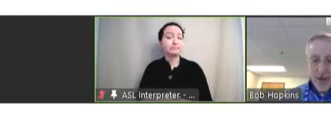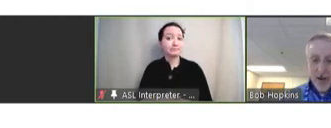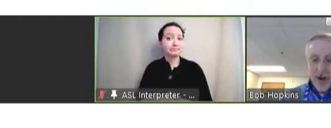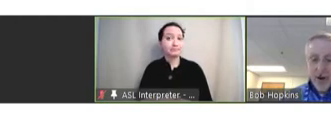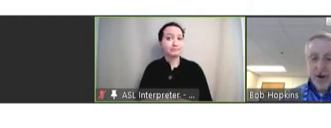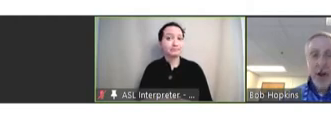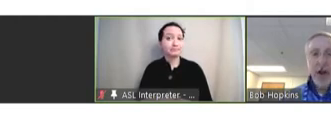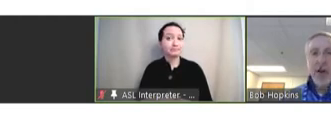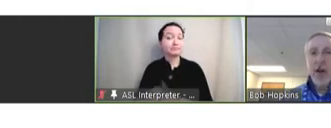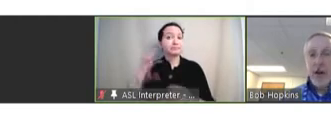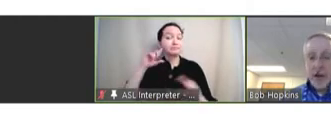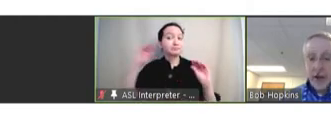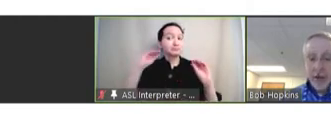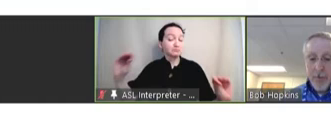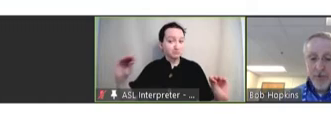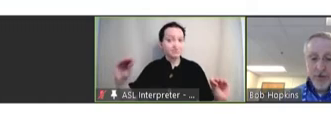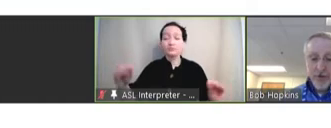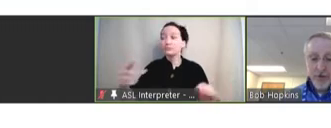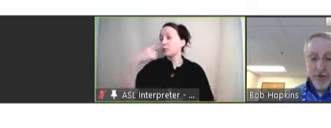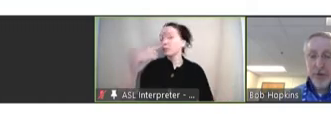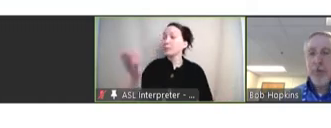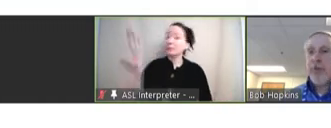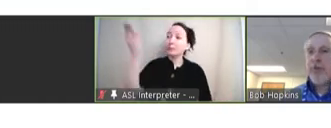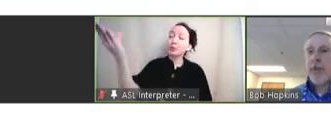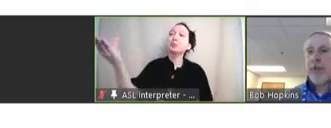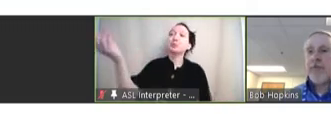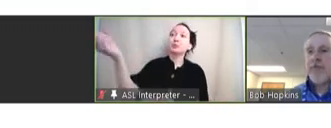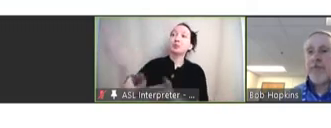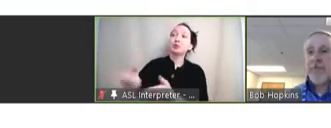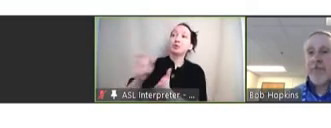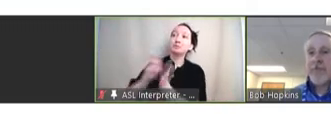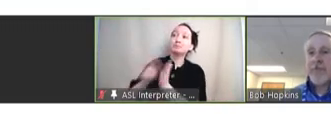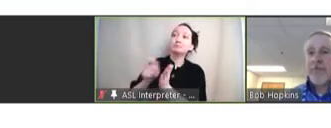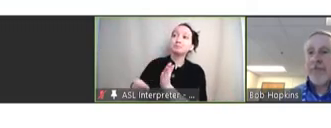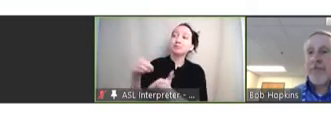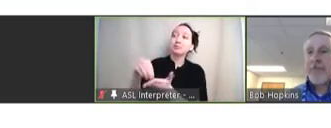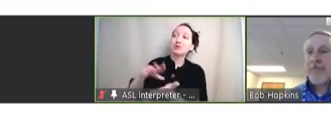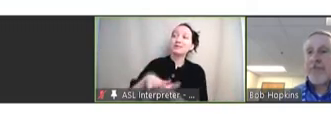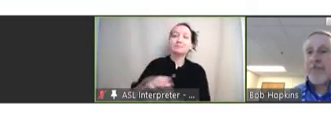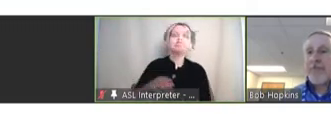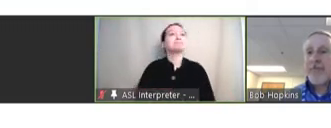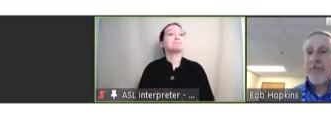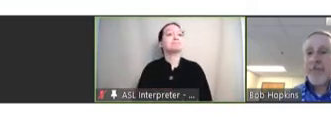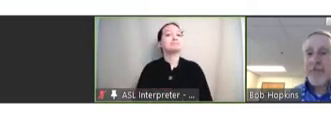Hearing none, could I get a motion to approve the minutes? John Dunn: Motion to approve.